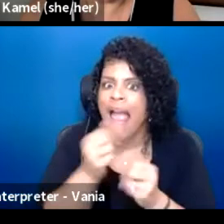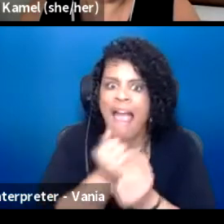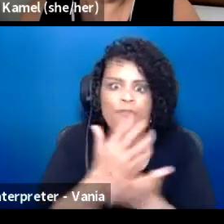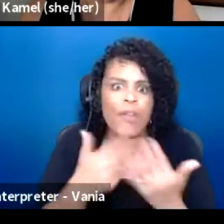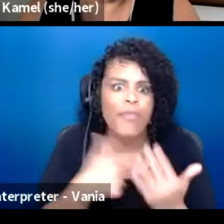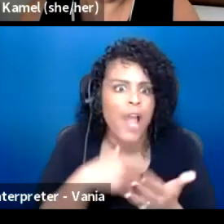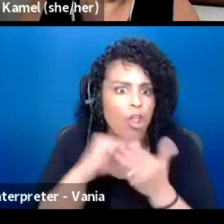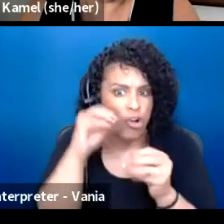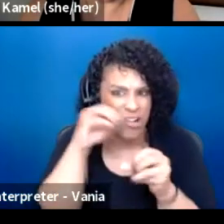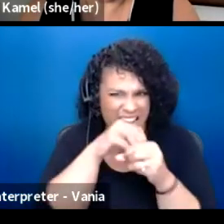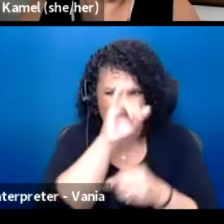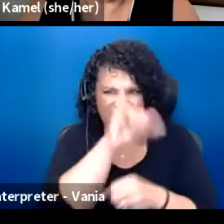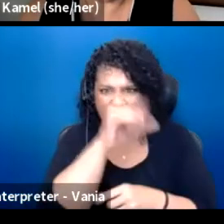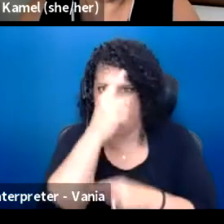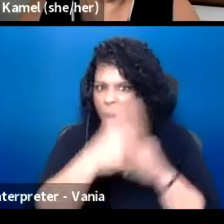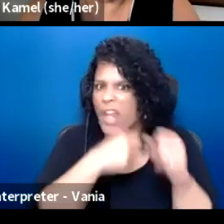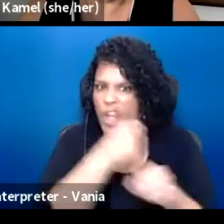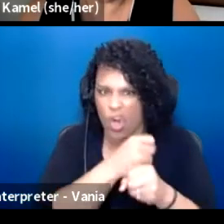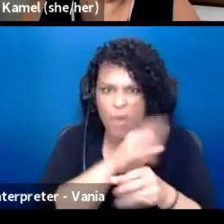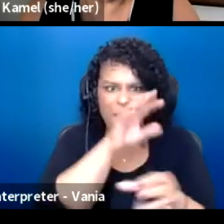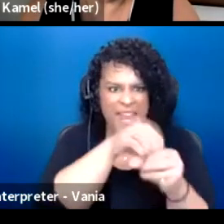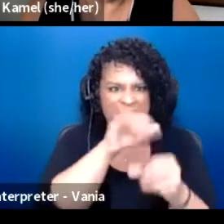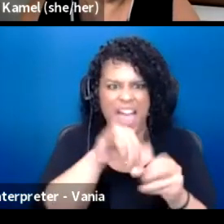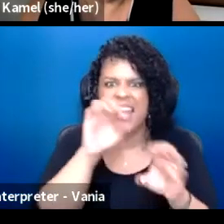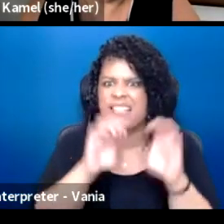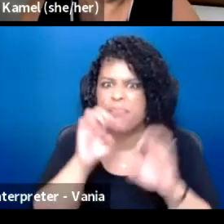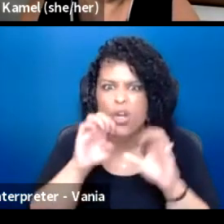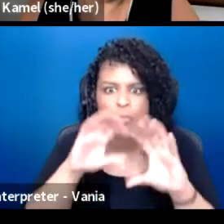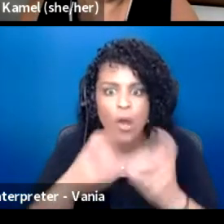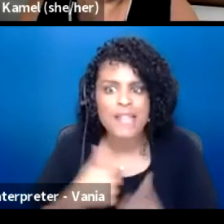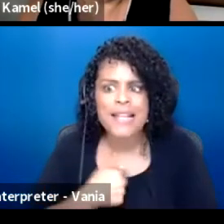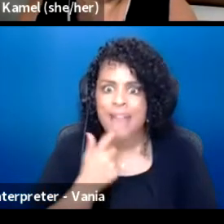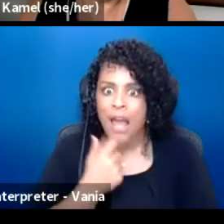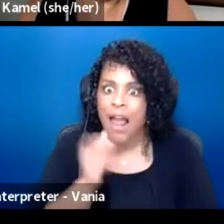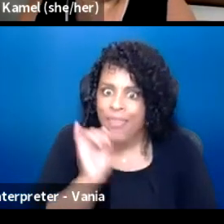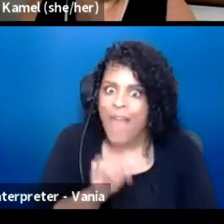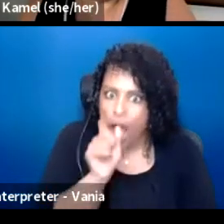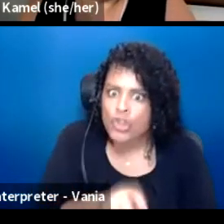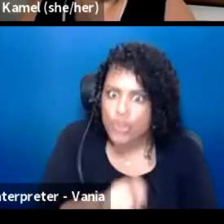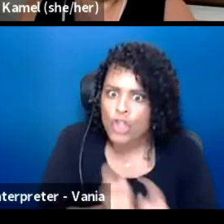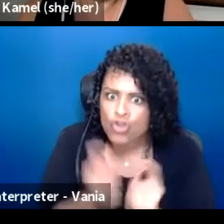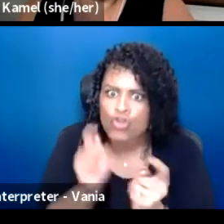in that year of being in that experimental class. And I thought, this is how education should be.